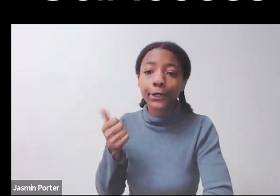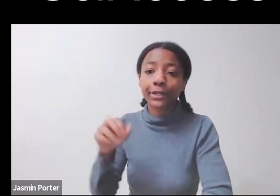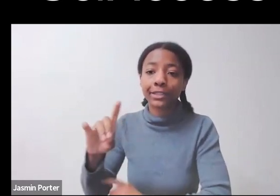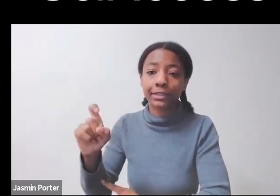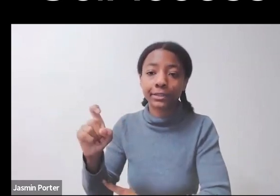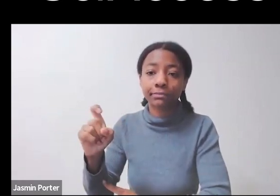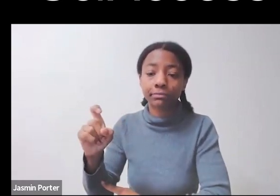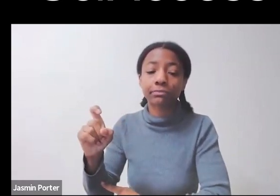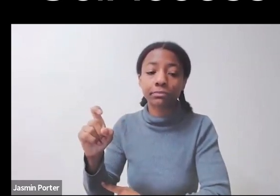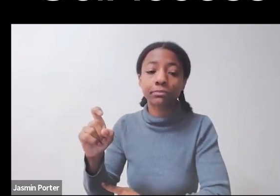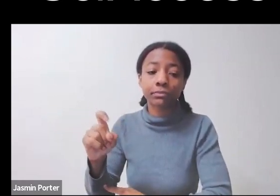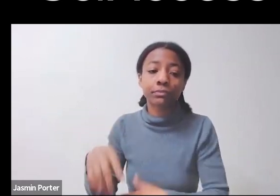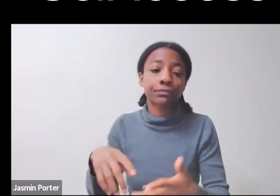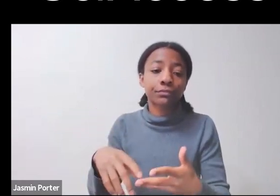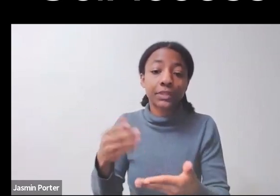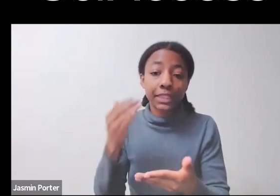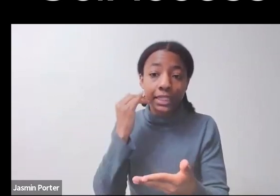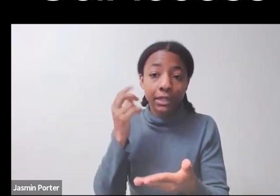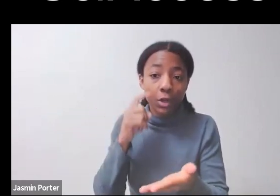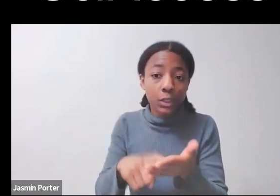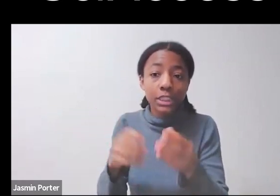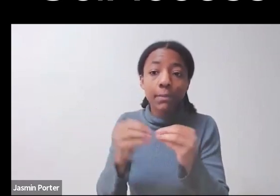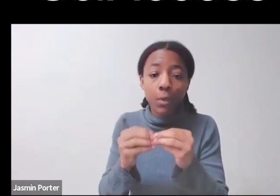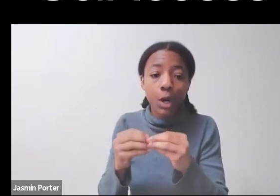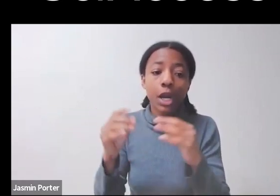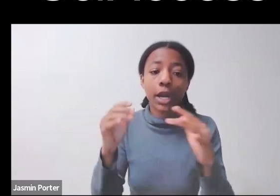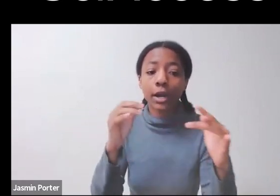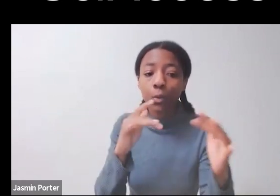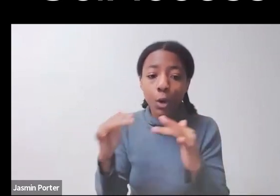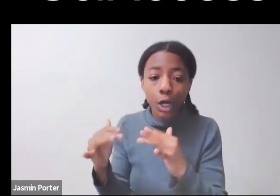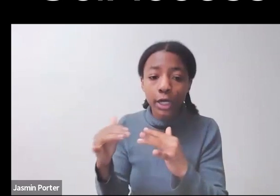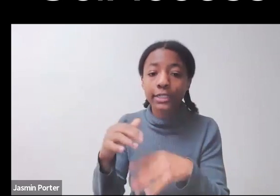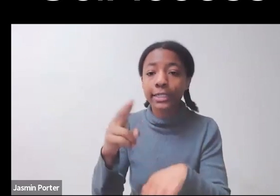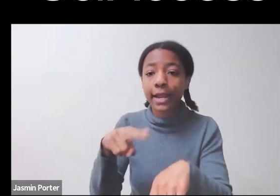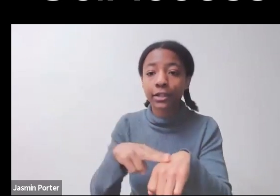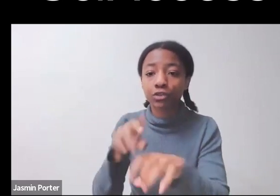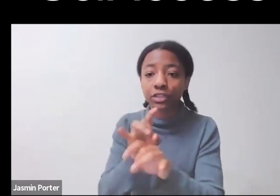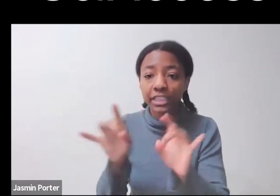war, detention centers and trauma associated with those events,